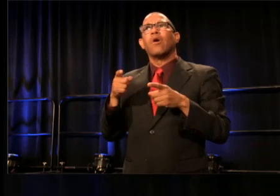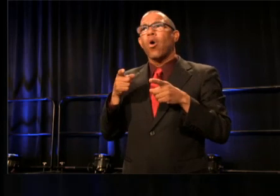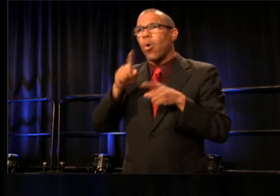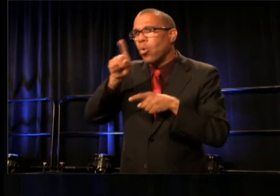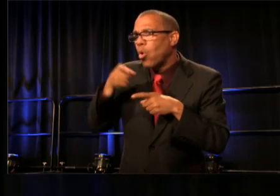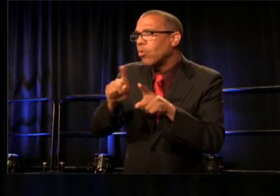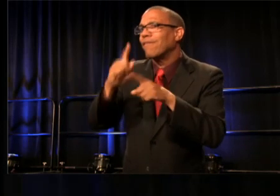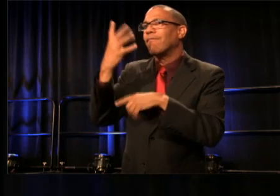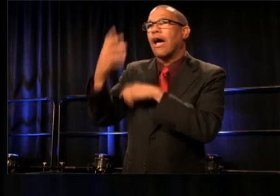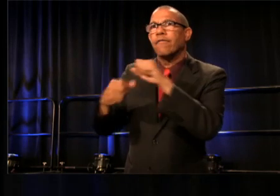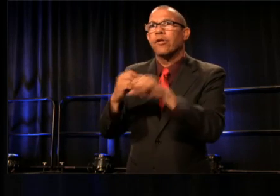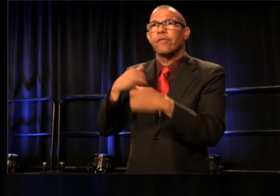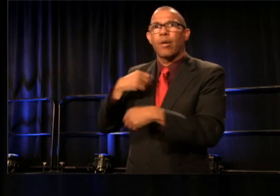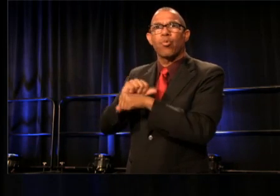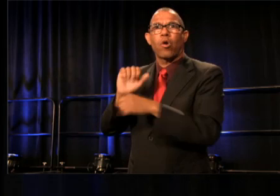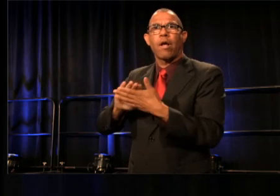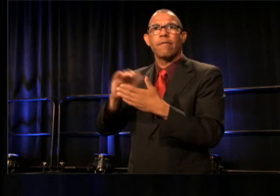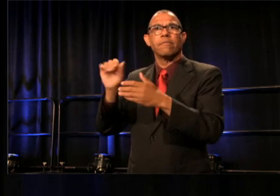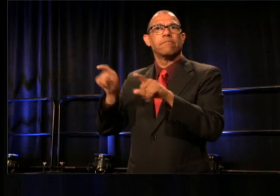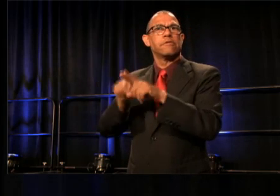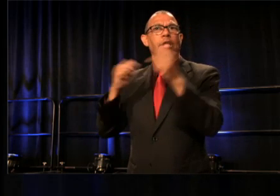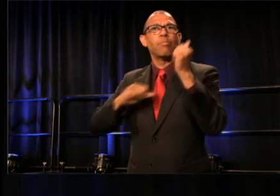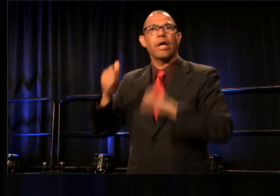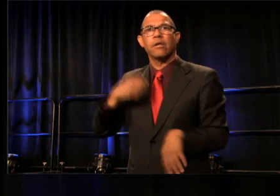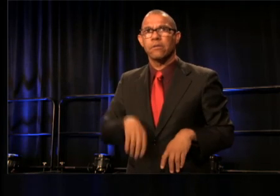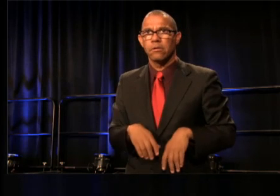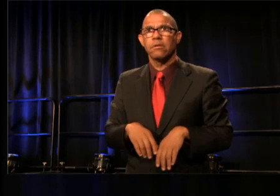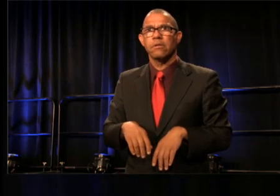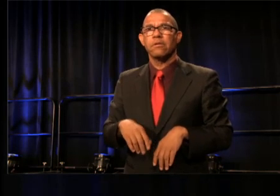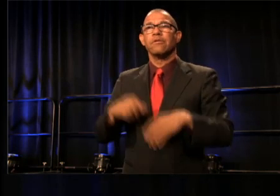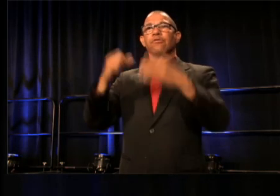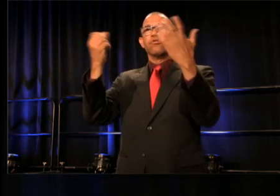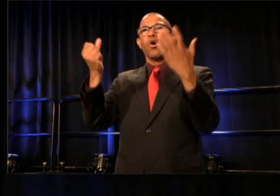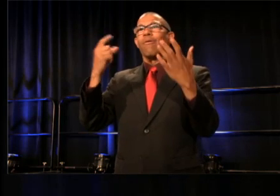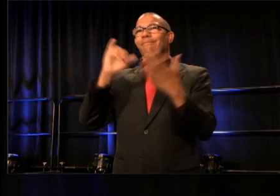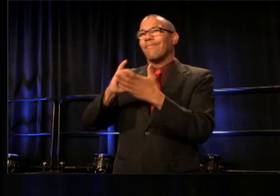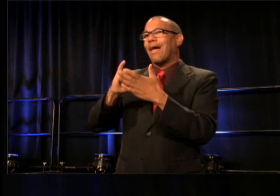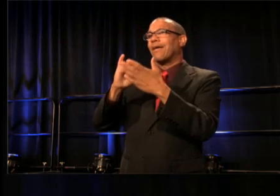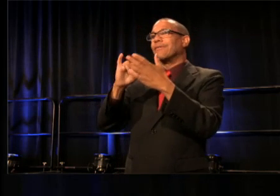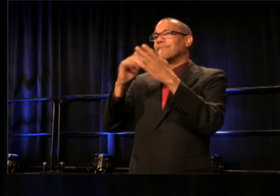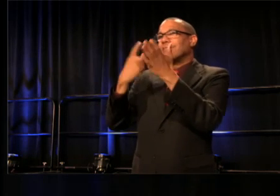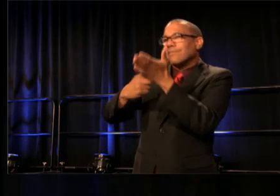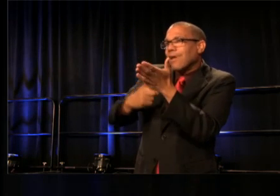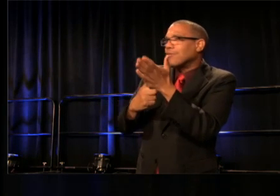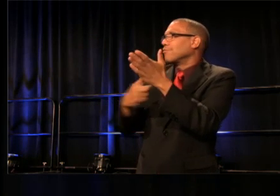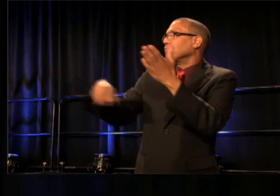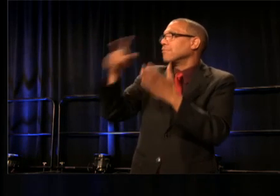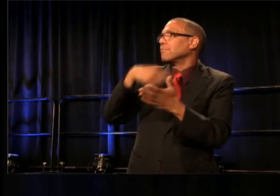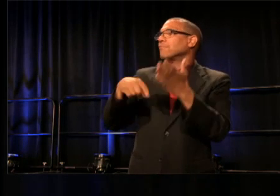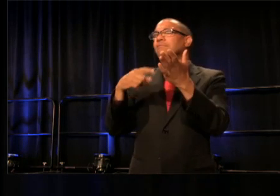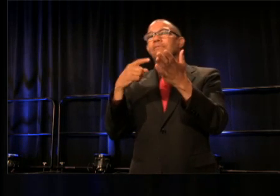These signs begin to emerge from the map of unexplored territory. We need to make work that demands conversation,